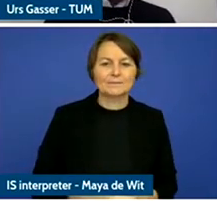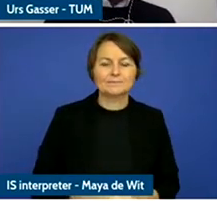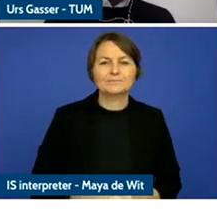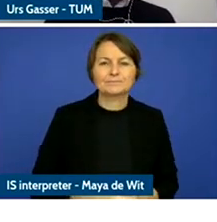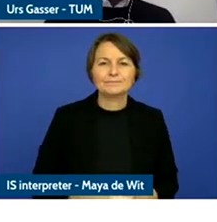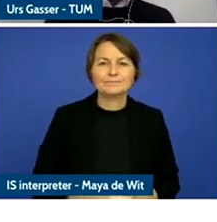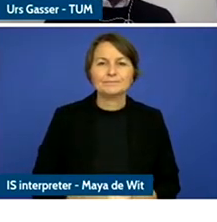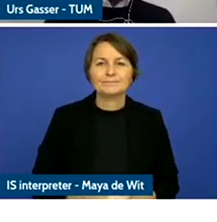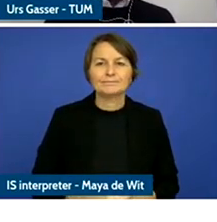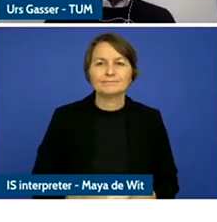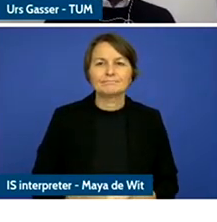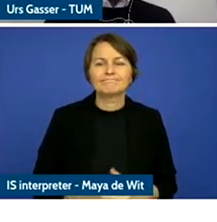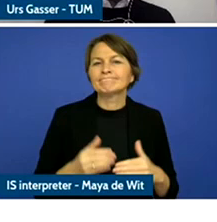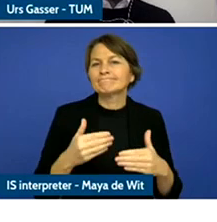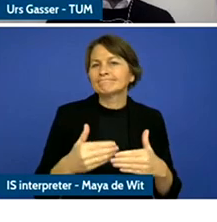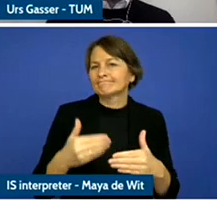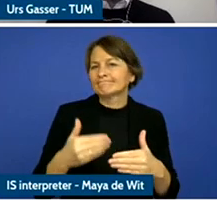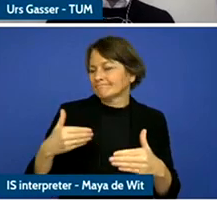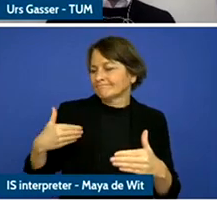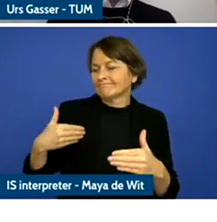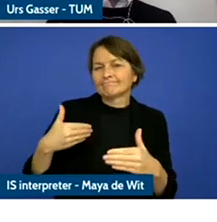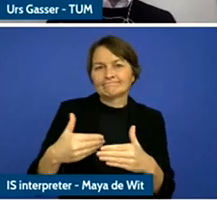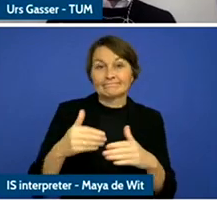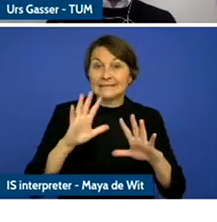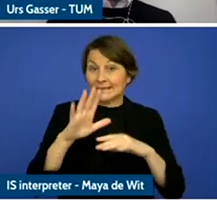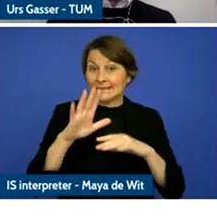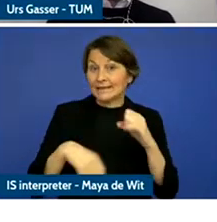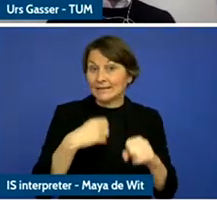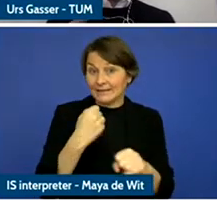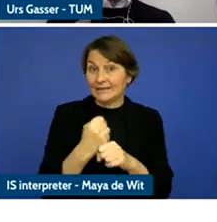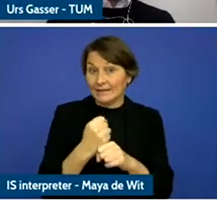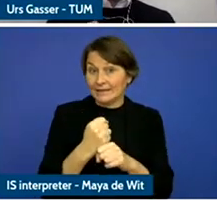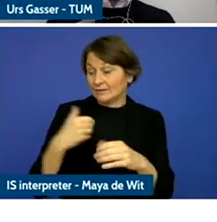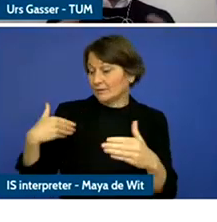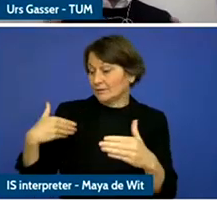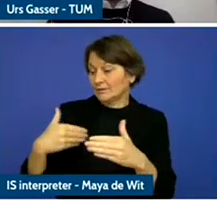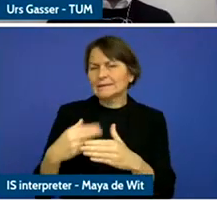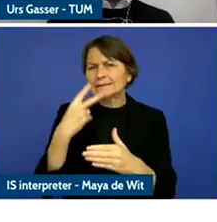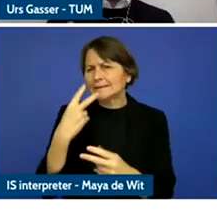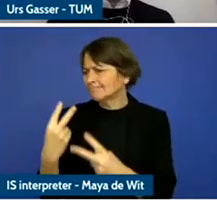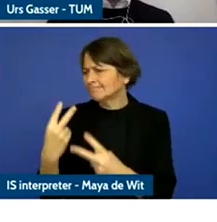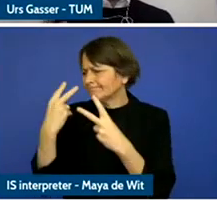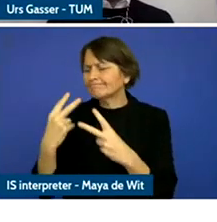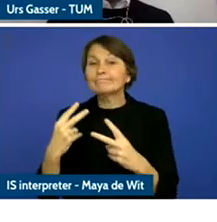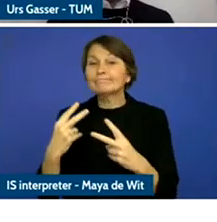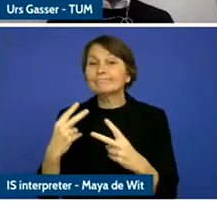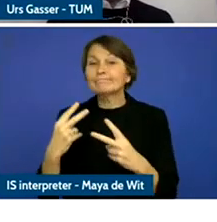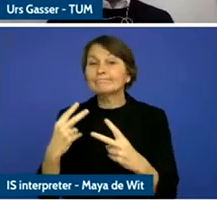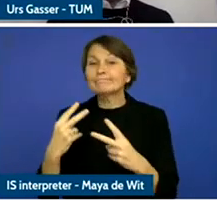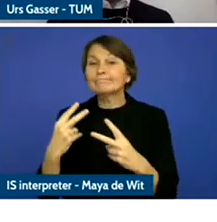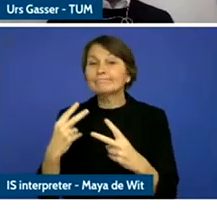is that really youth space have become deeply commercialized.